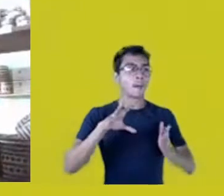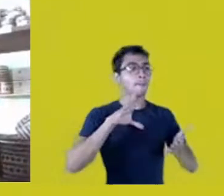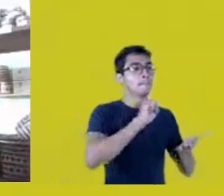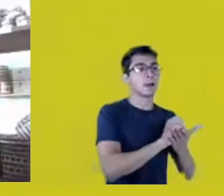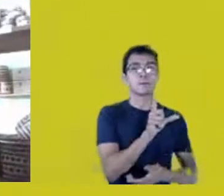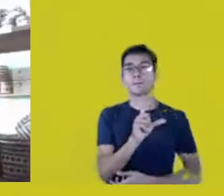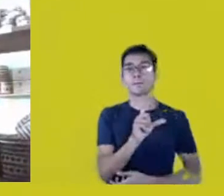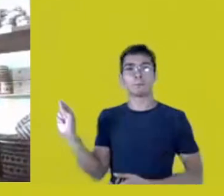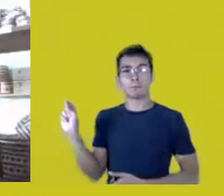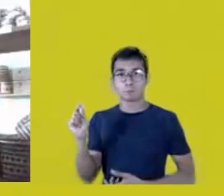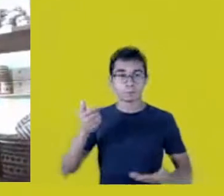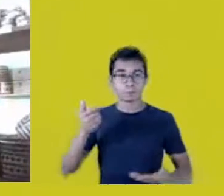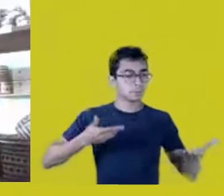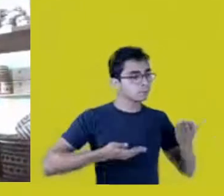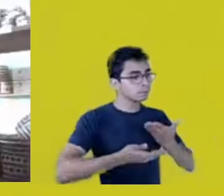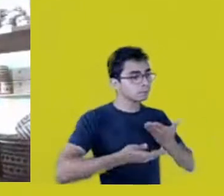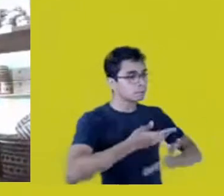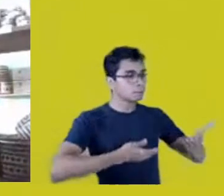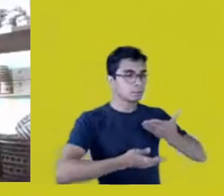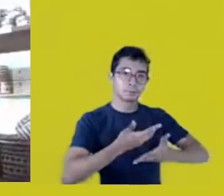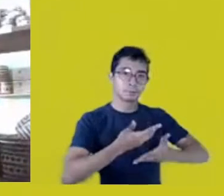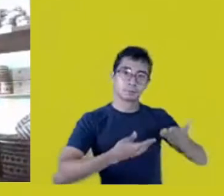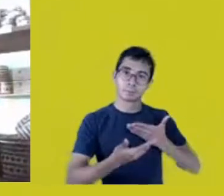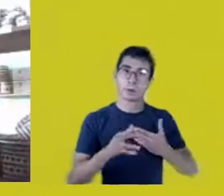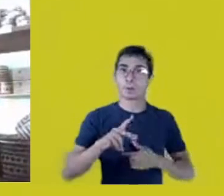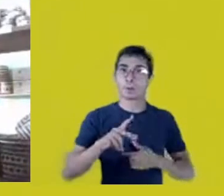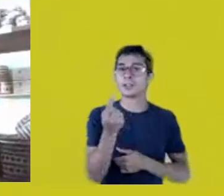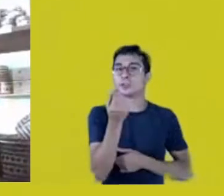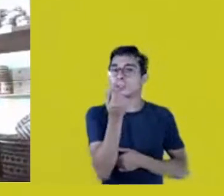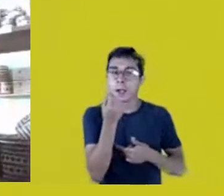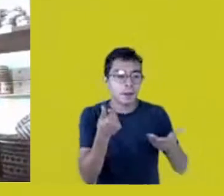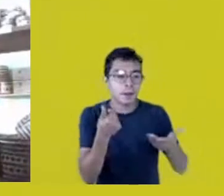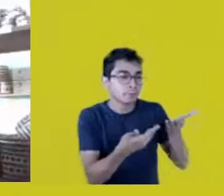And that’s not always economic, Not only economic.